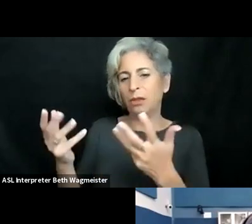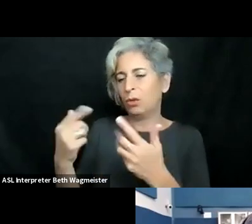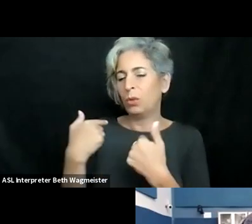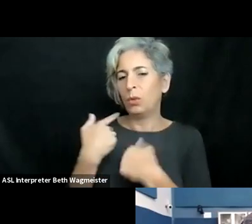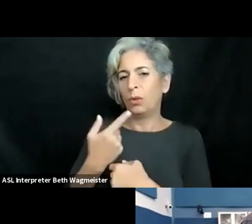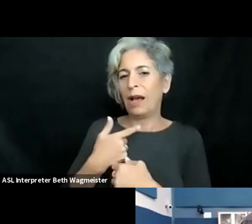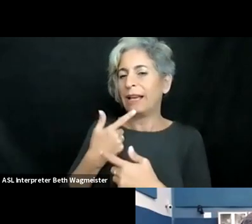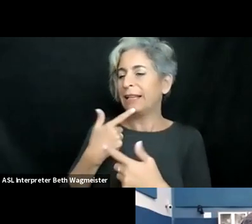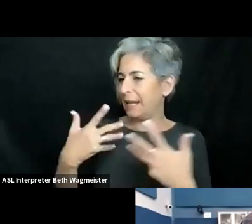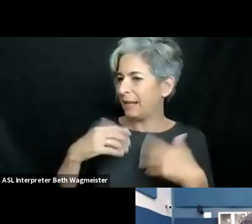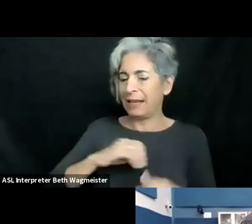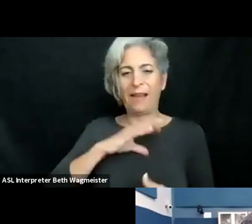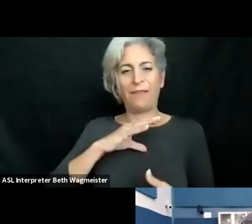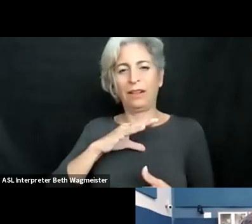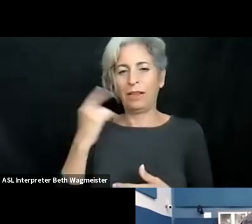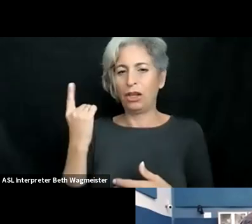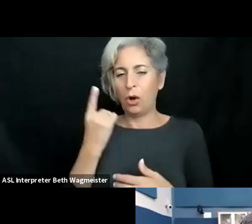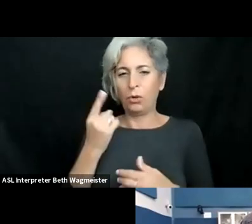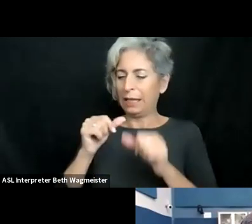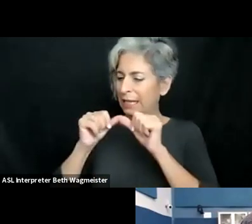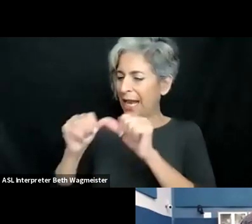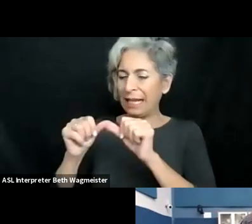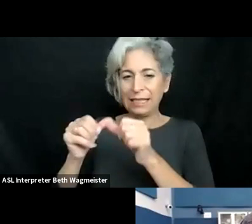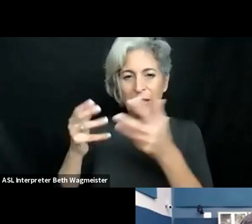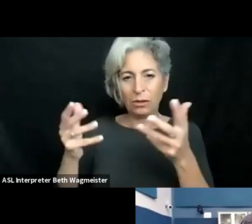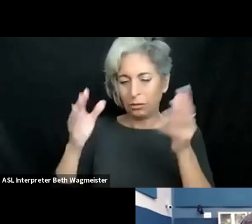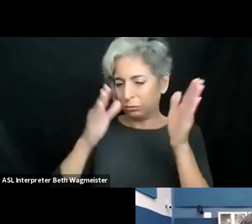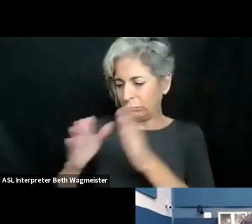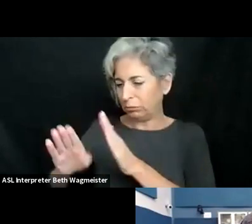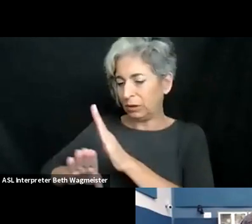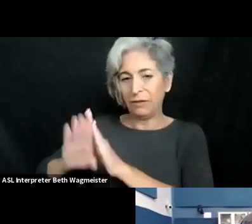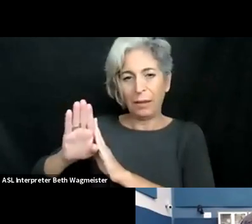impacting on the situation of students with disabilities.